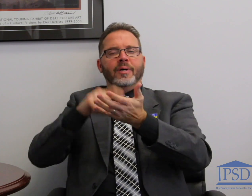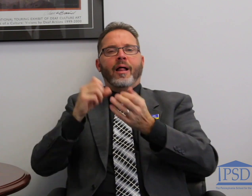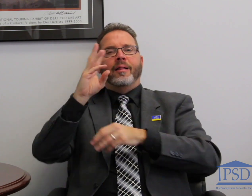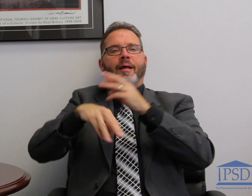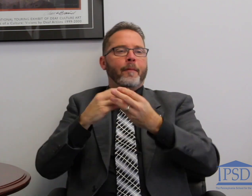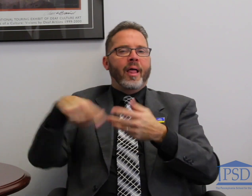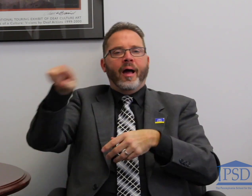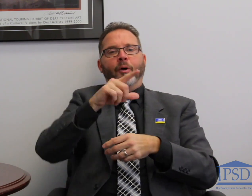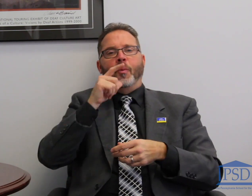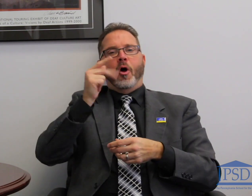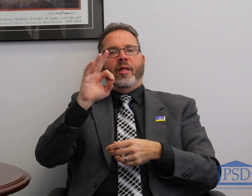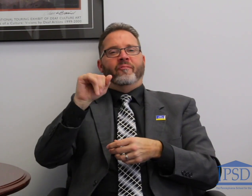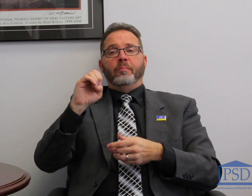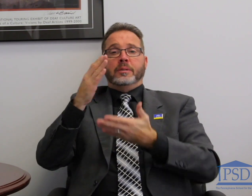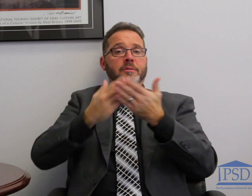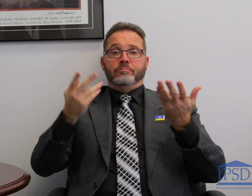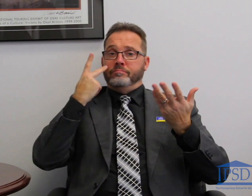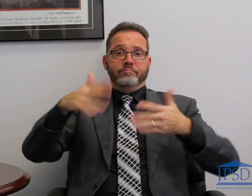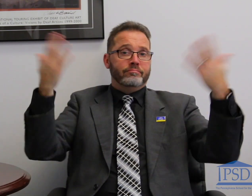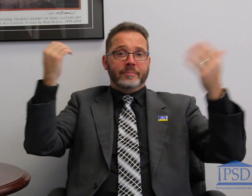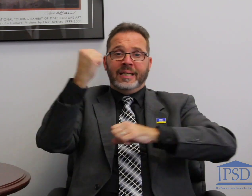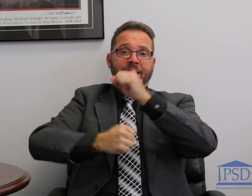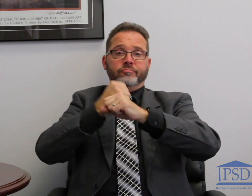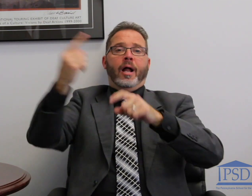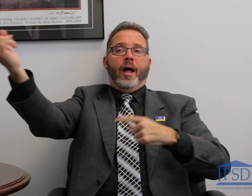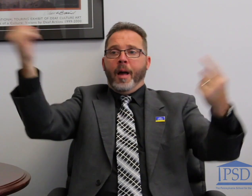recognize people, some of whom have not been back on campus for many years. We